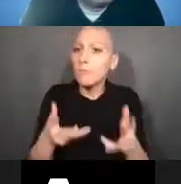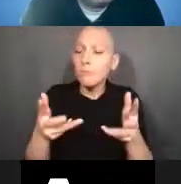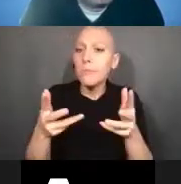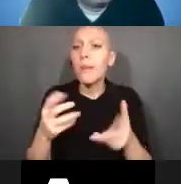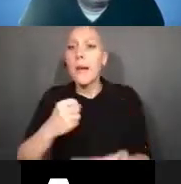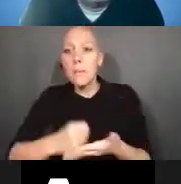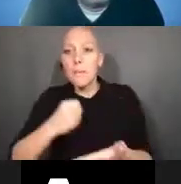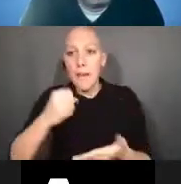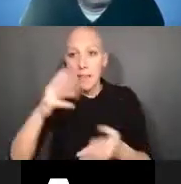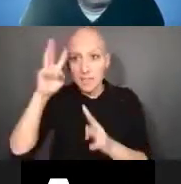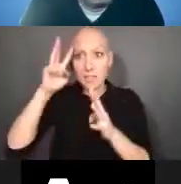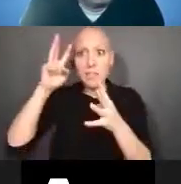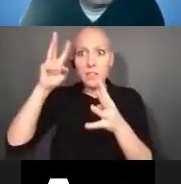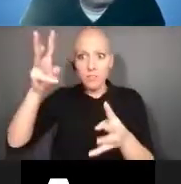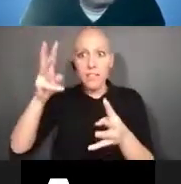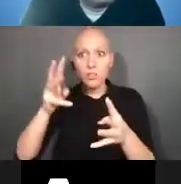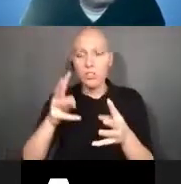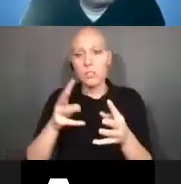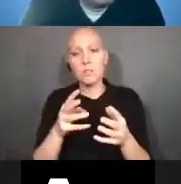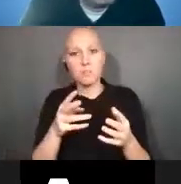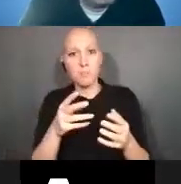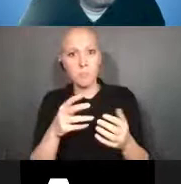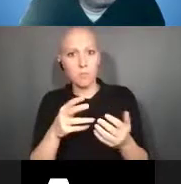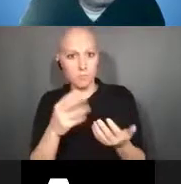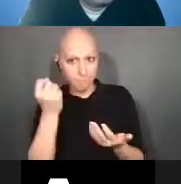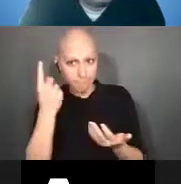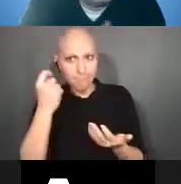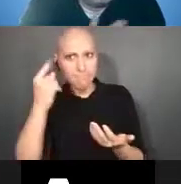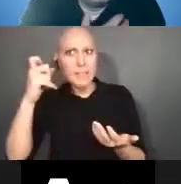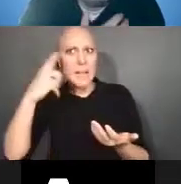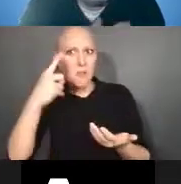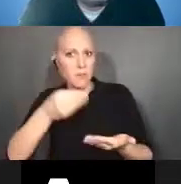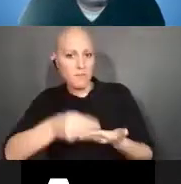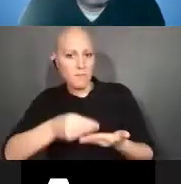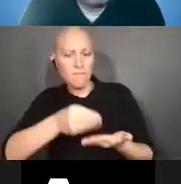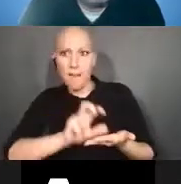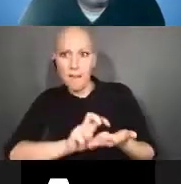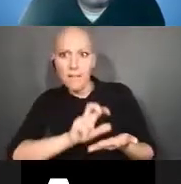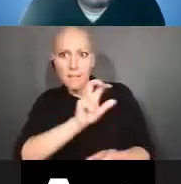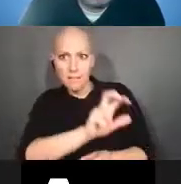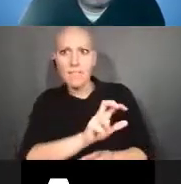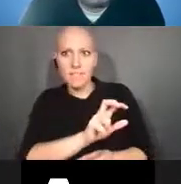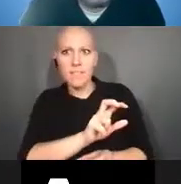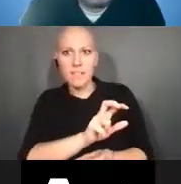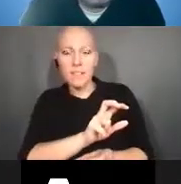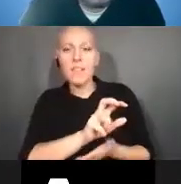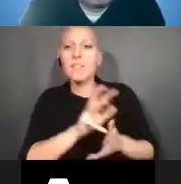from federally supported research or development. It encouraged participation from small businesses